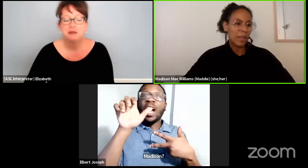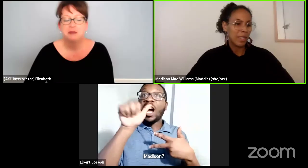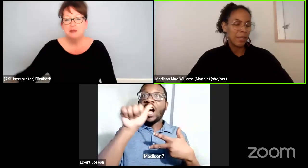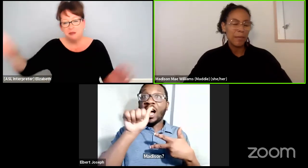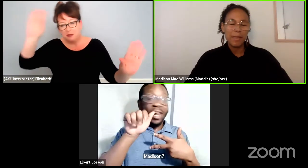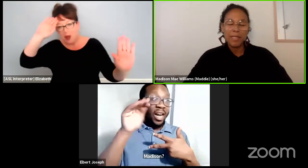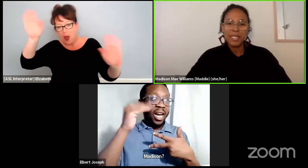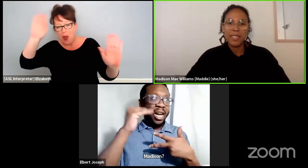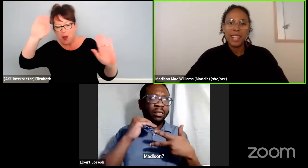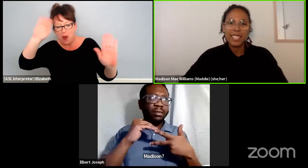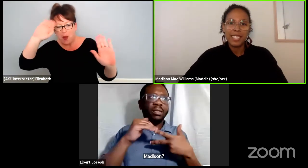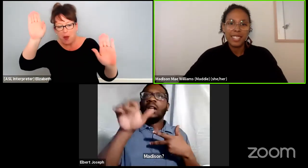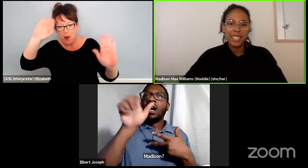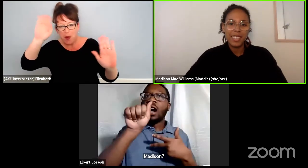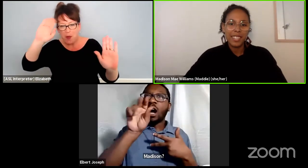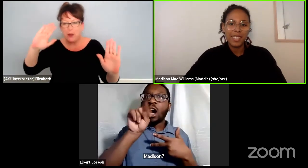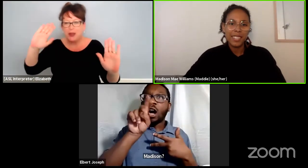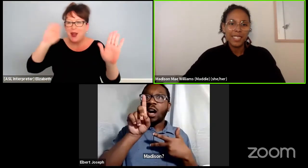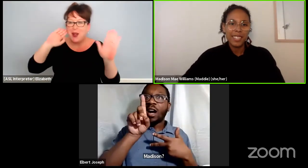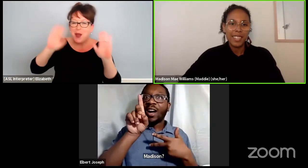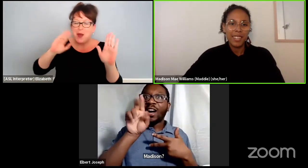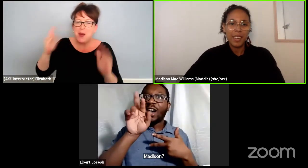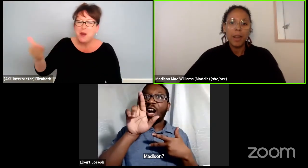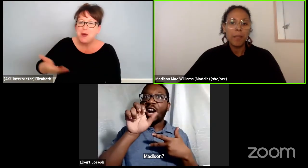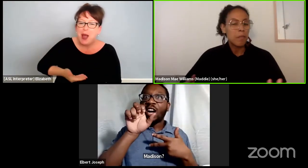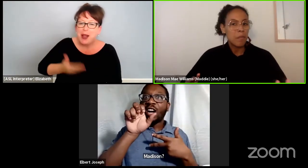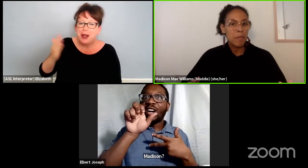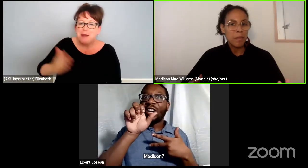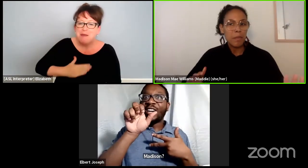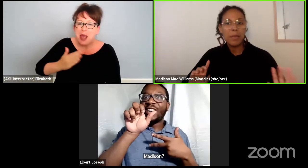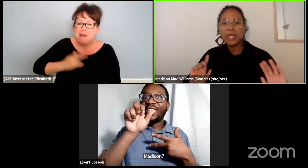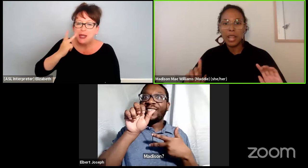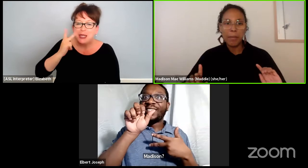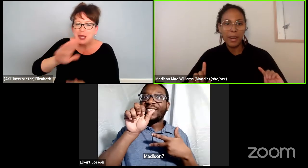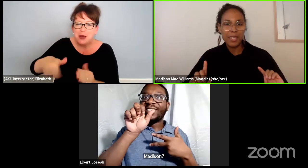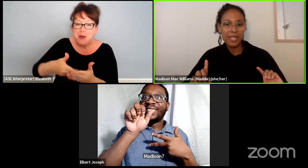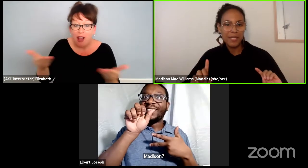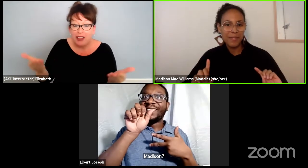Welcome, so glad to see you all here. Shall I pause?